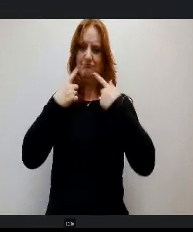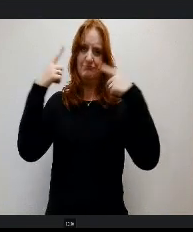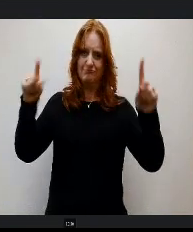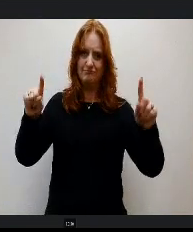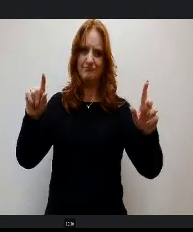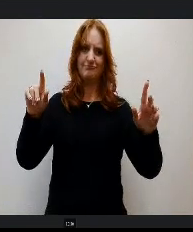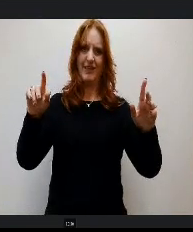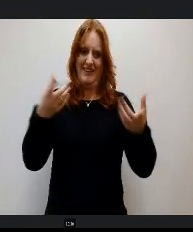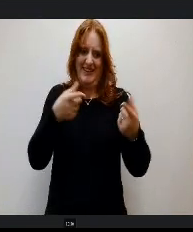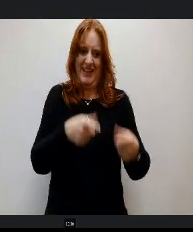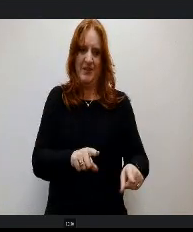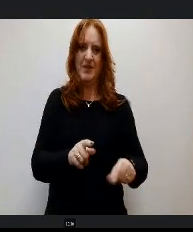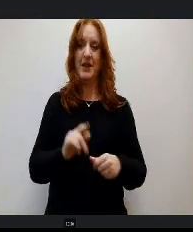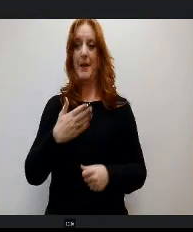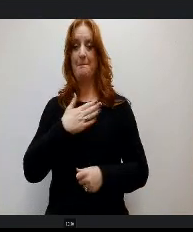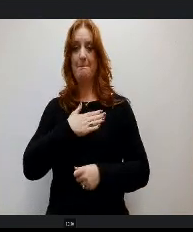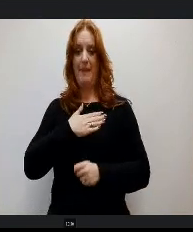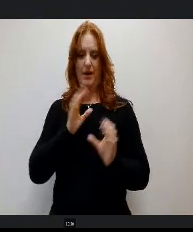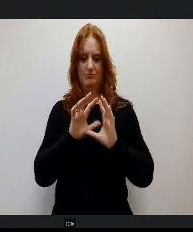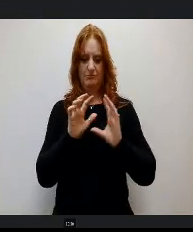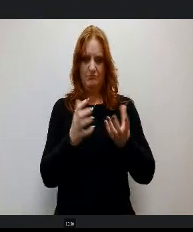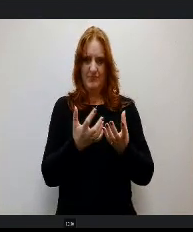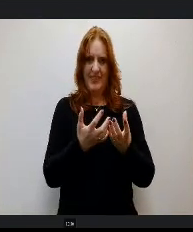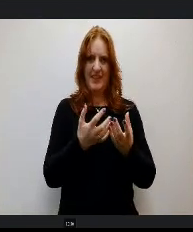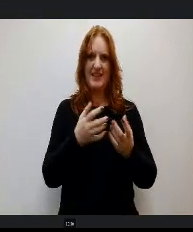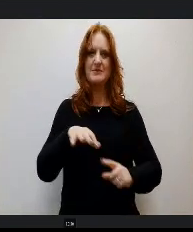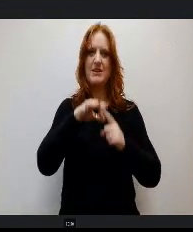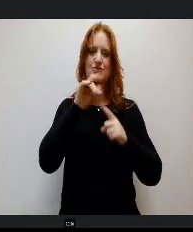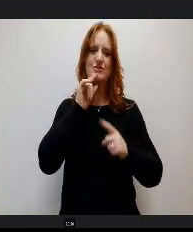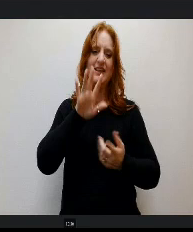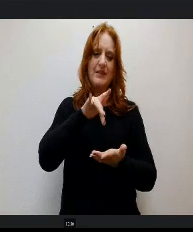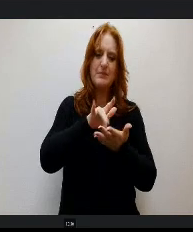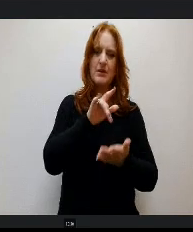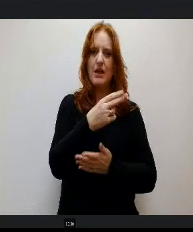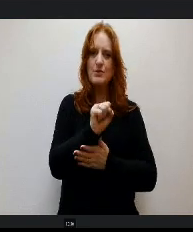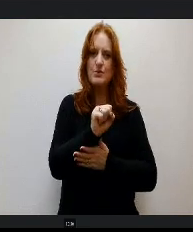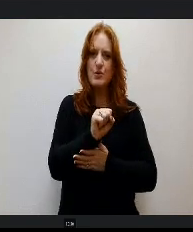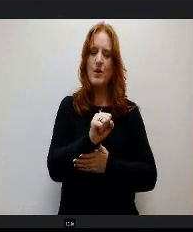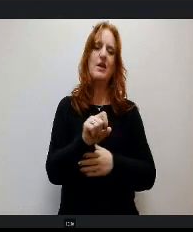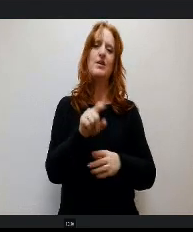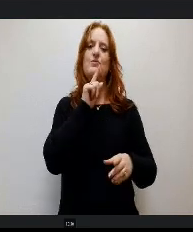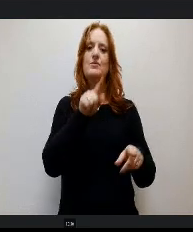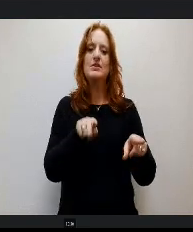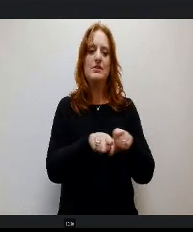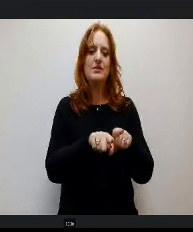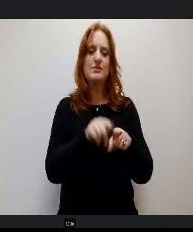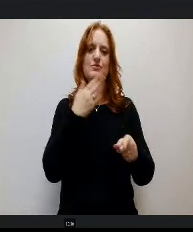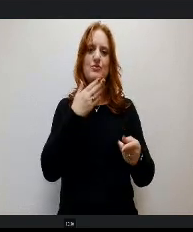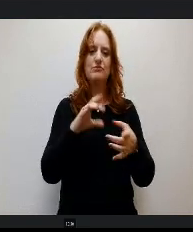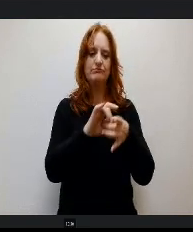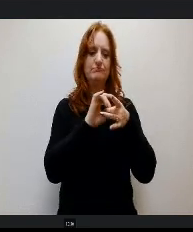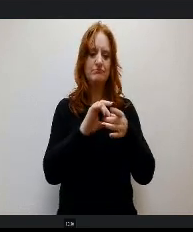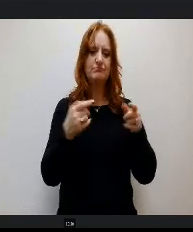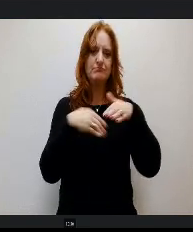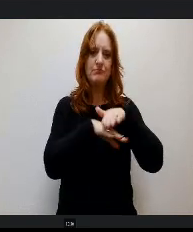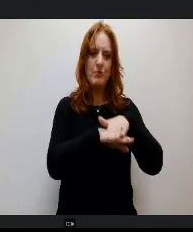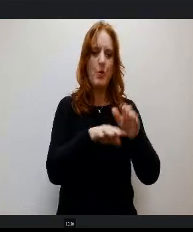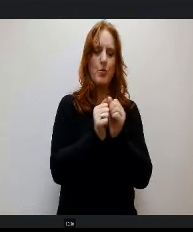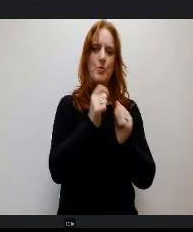then in my world particularly in the secondary aspect of things it s, it integrates really well and a lot of our vision around career academies, CTE programming, work based learning.